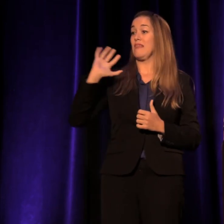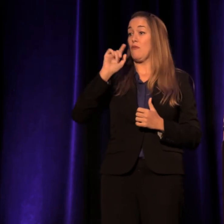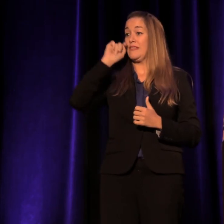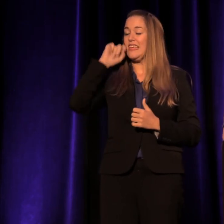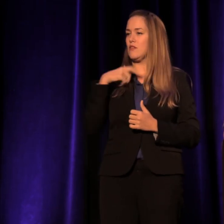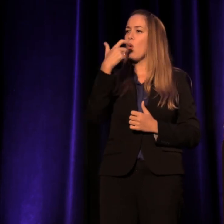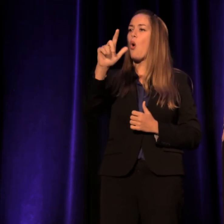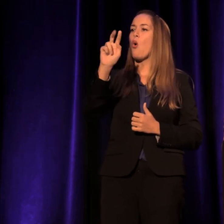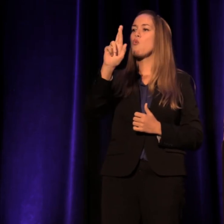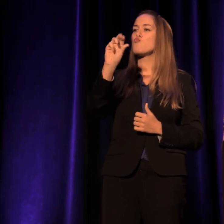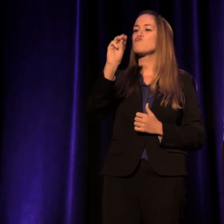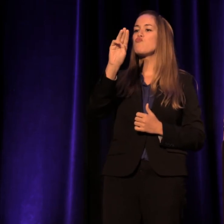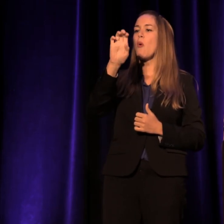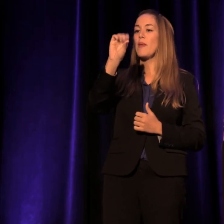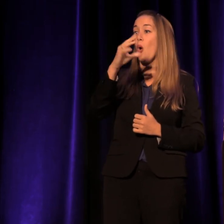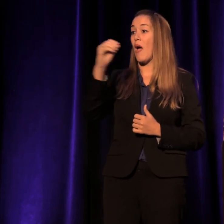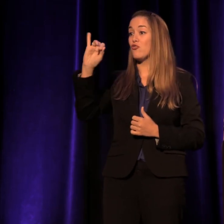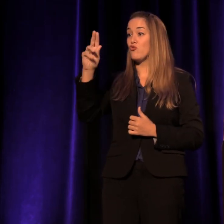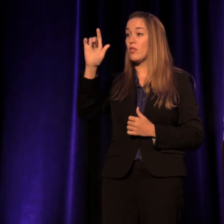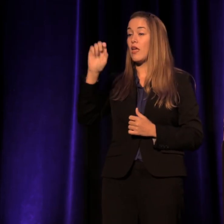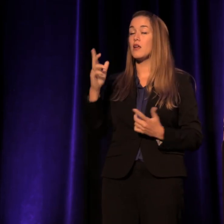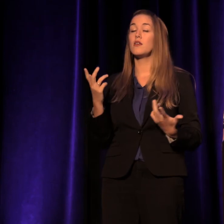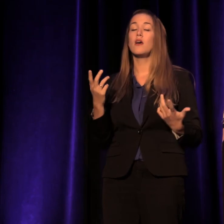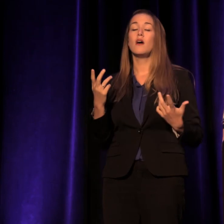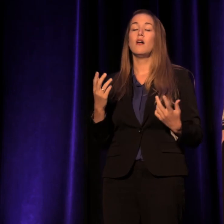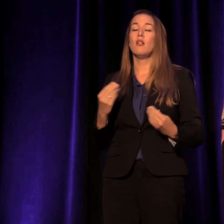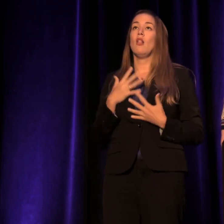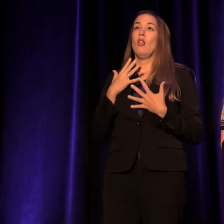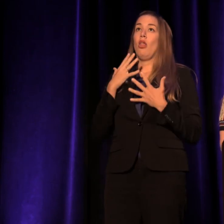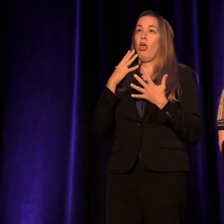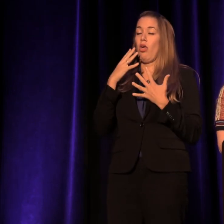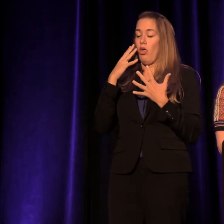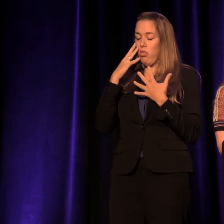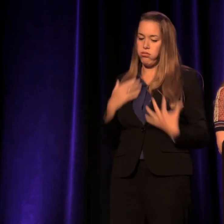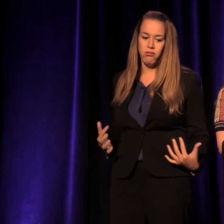and it just completely crashed me forever. (chuckling)